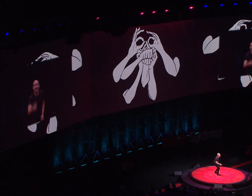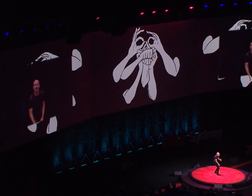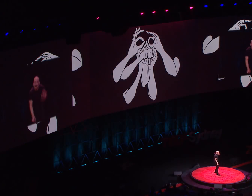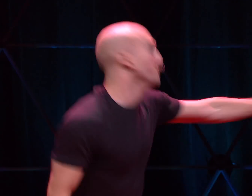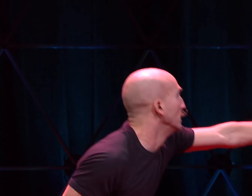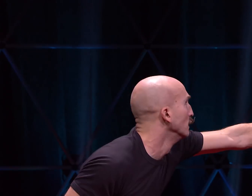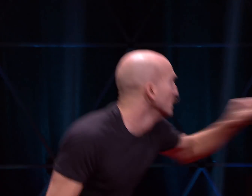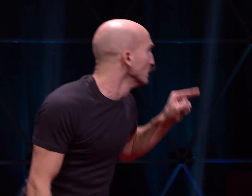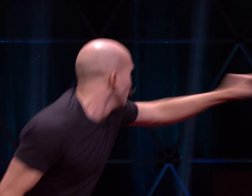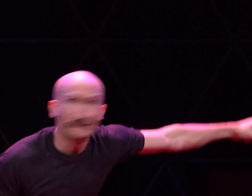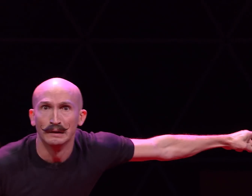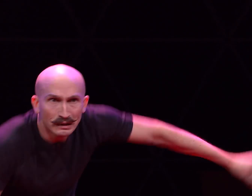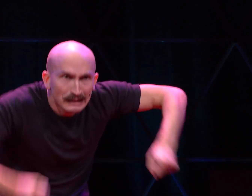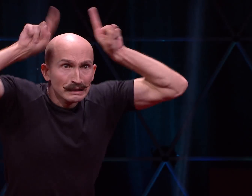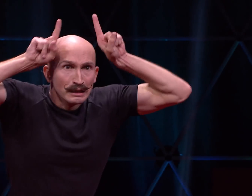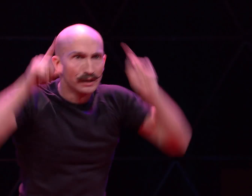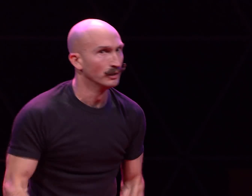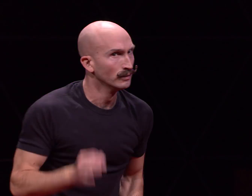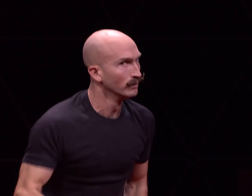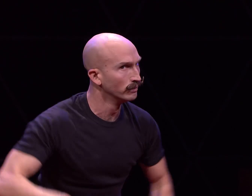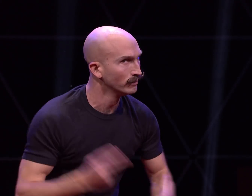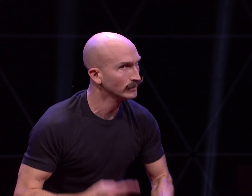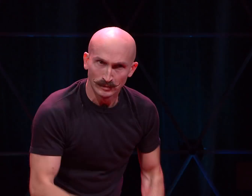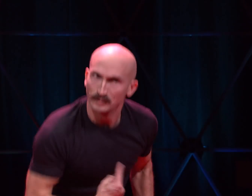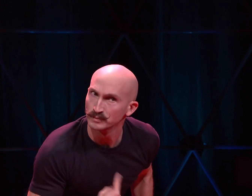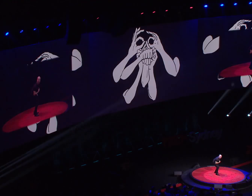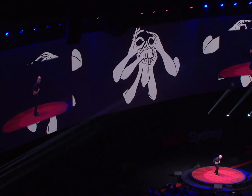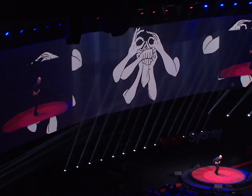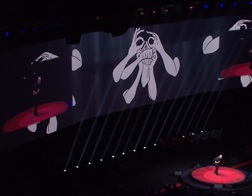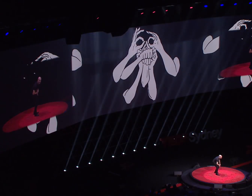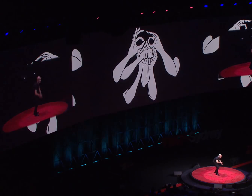Beelzebub has a devil put aside for me...